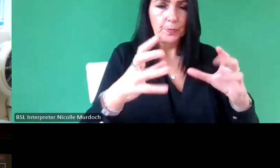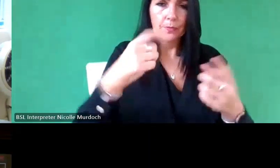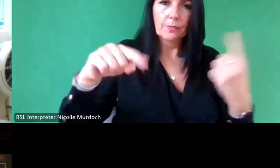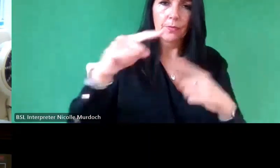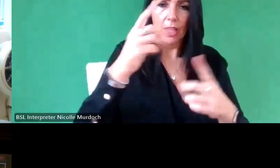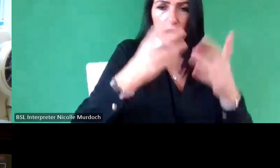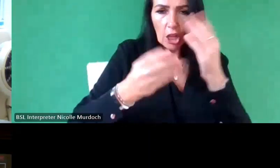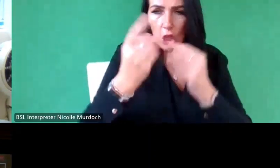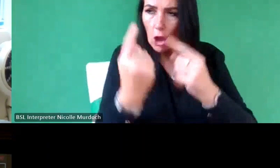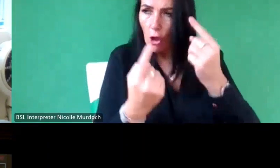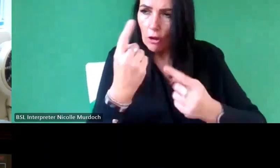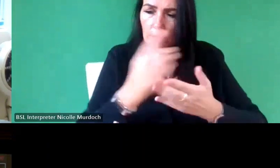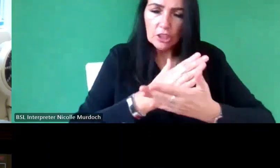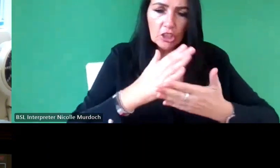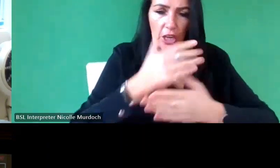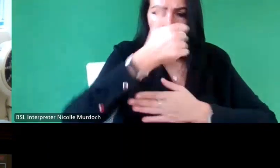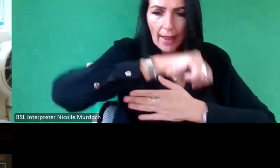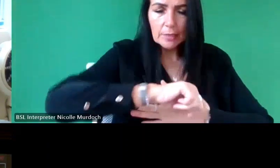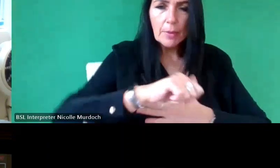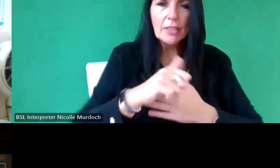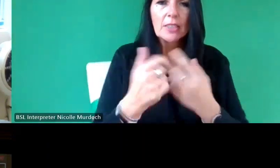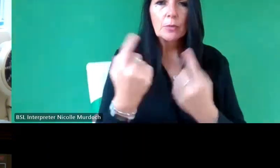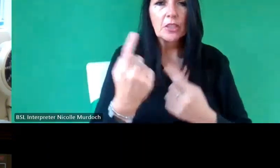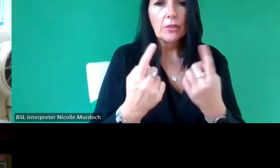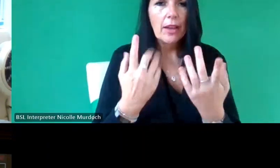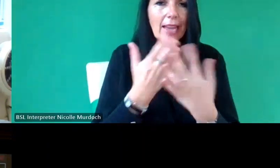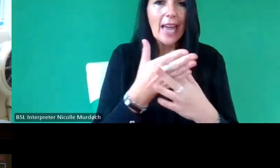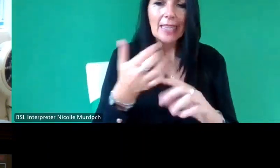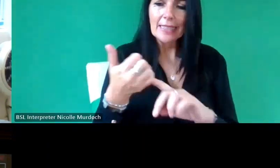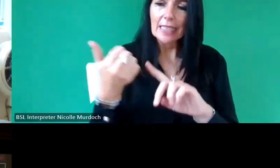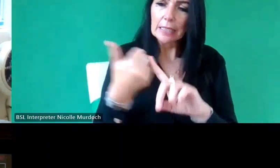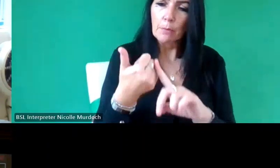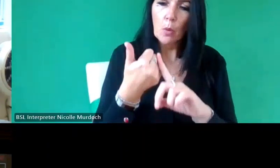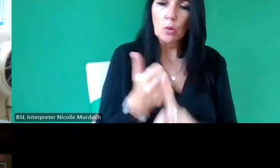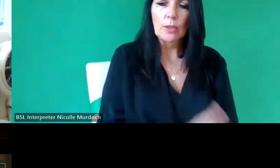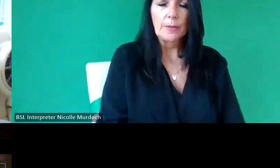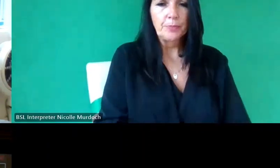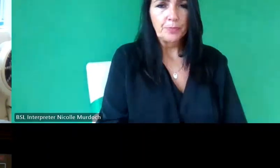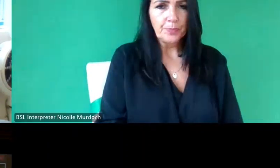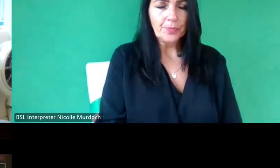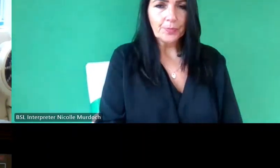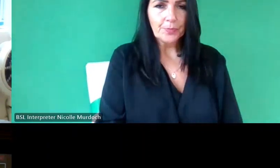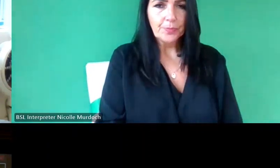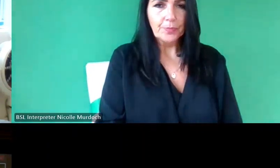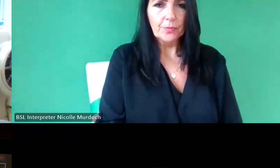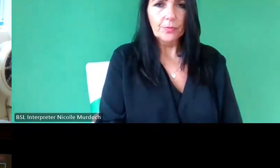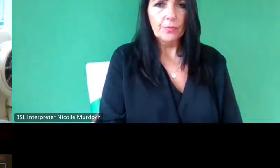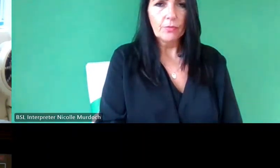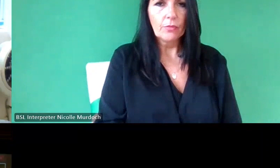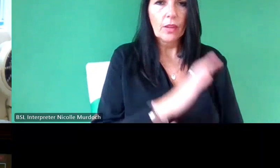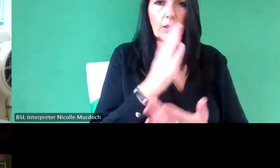other share expertise and access support as well um so there's a a really good map which you can